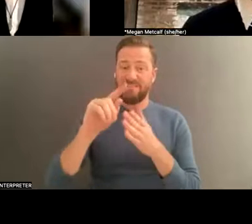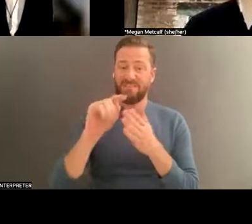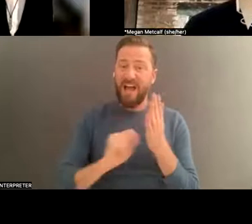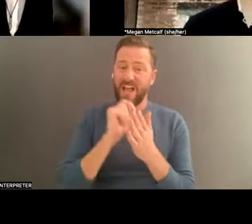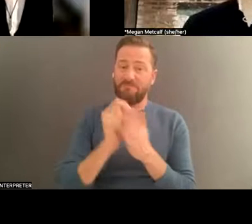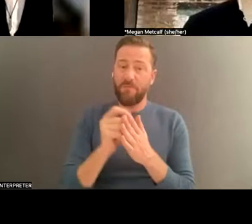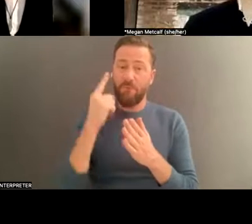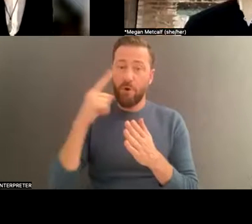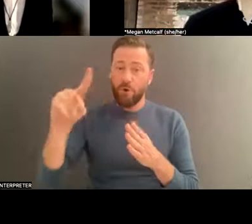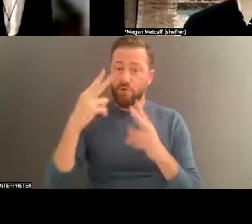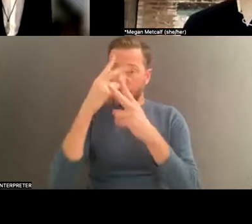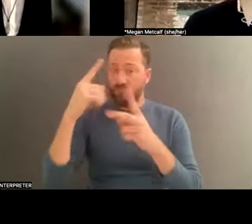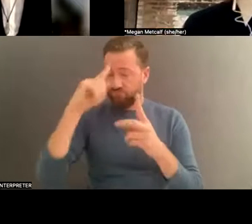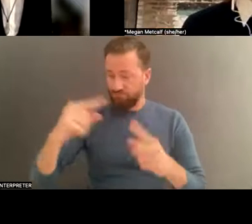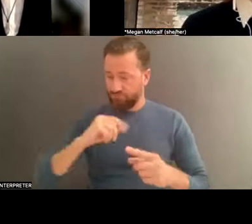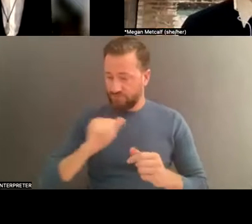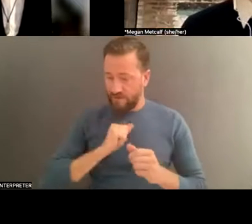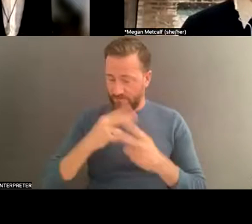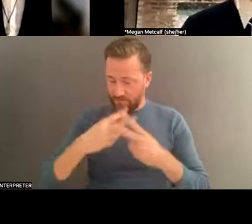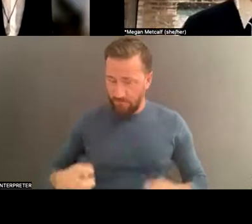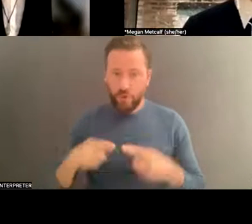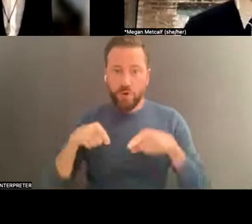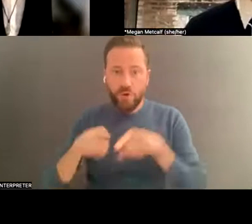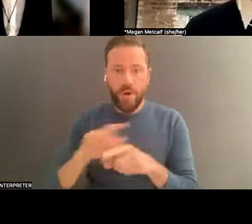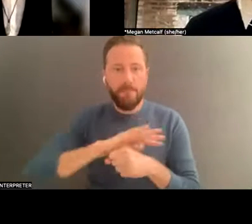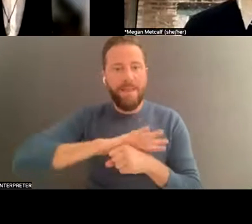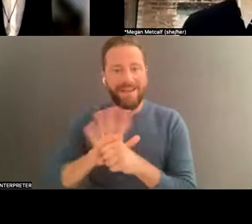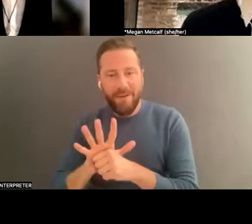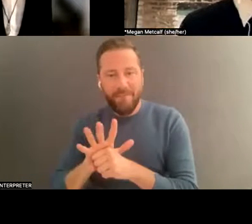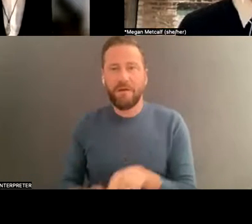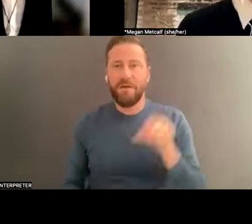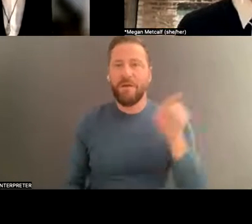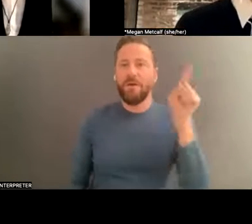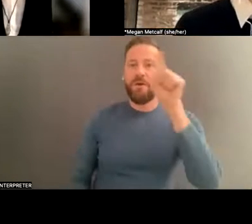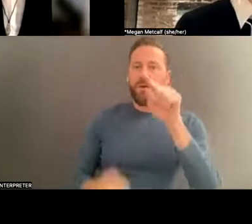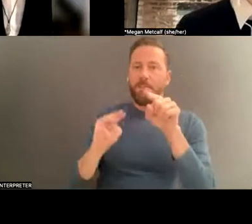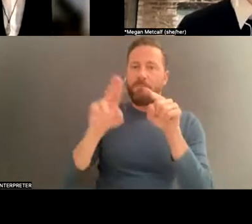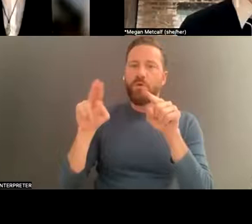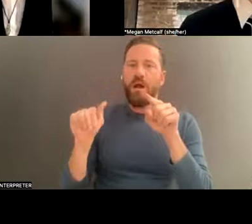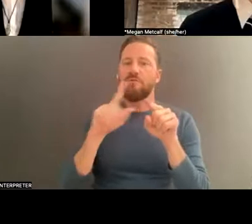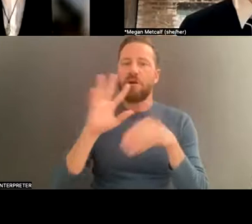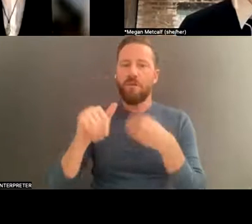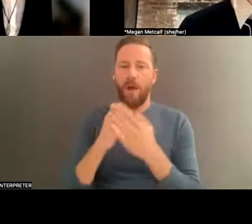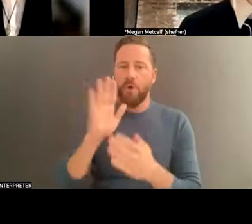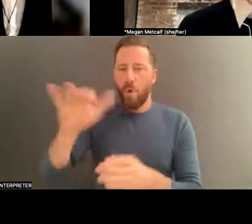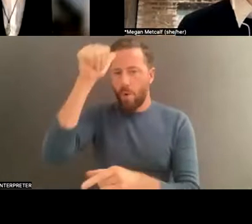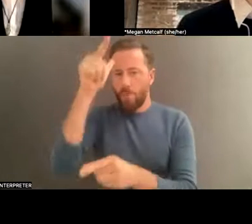history. Muna, you had an inflection point with your brother's death, which you described so beautiful